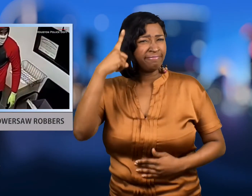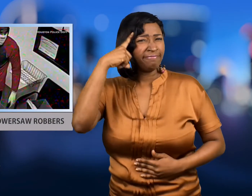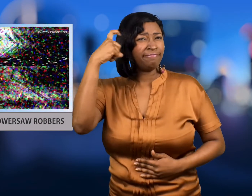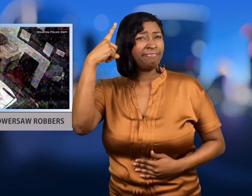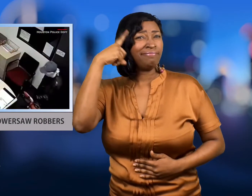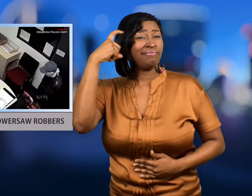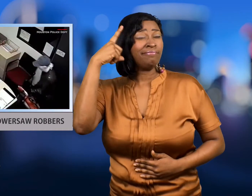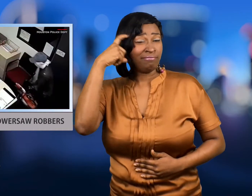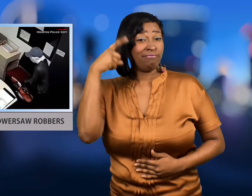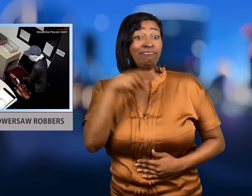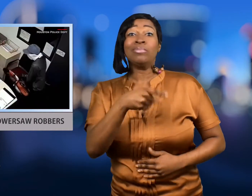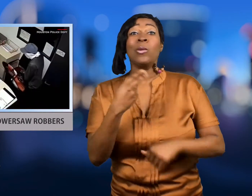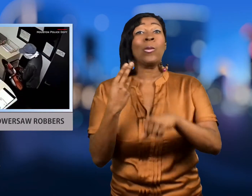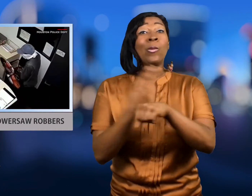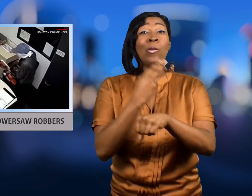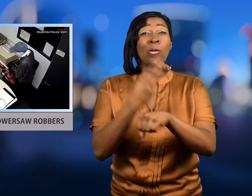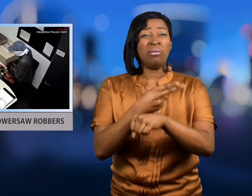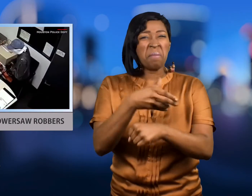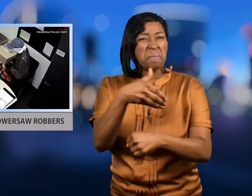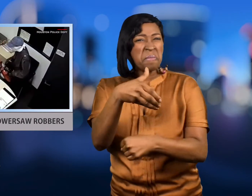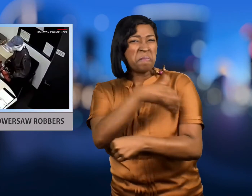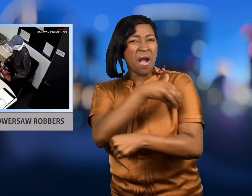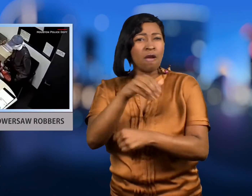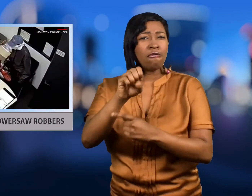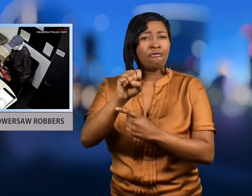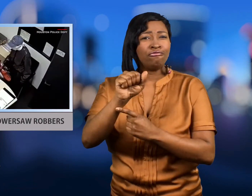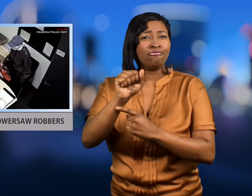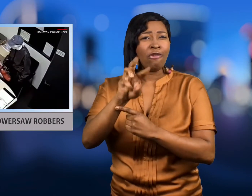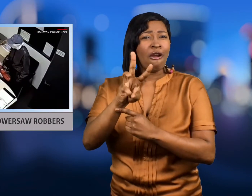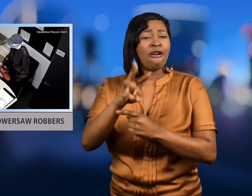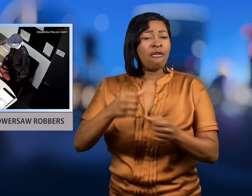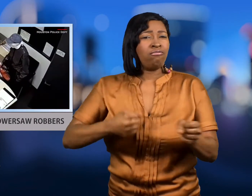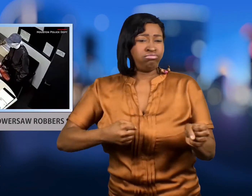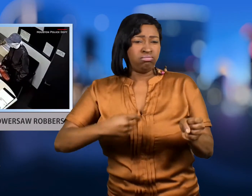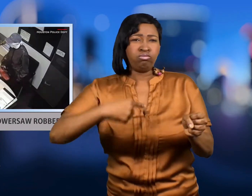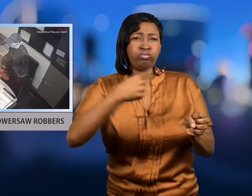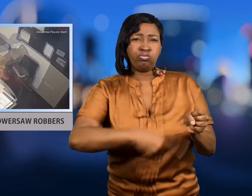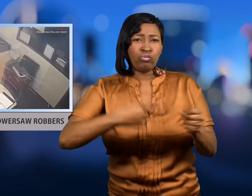that used a power saw to pull